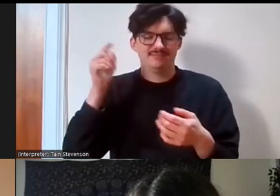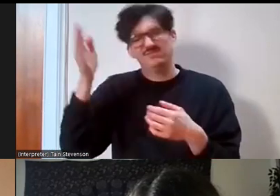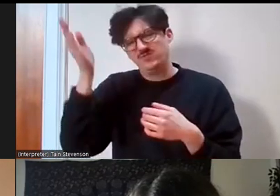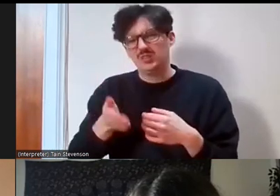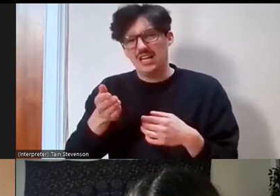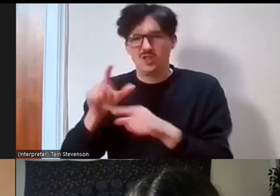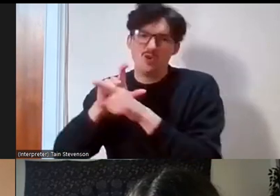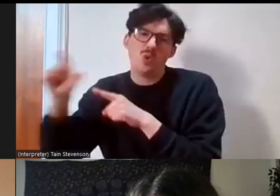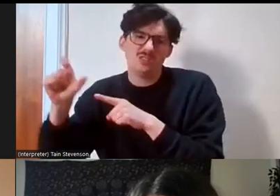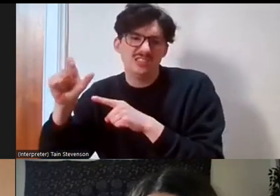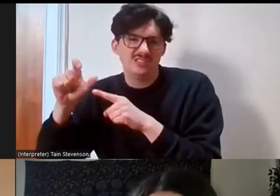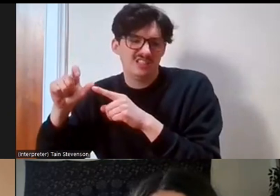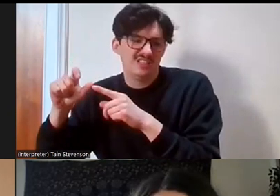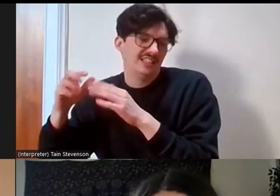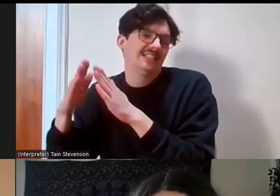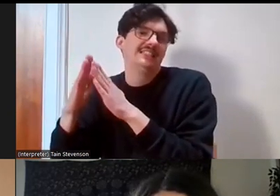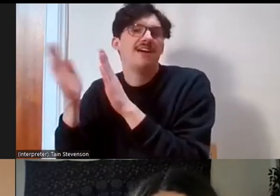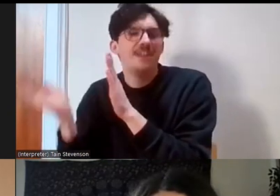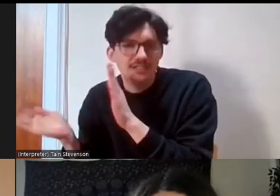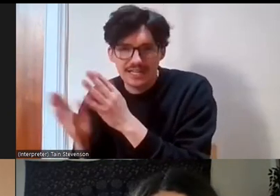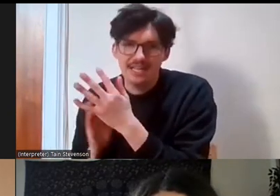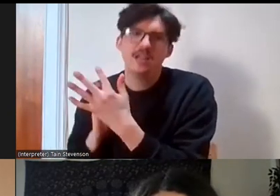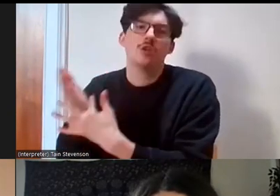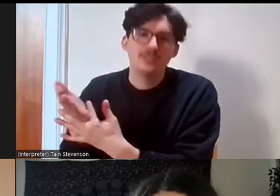things like that diversity, inclusion especially now they've got even more courses on there,